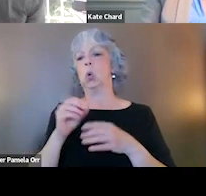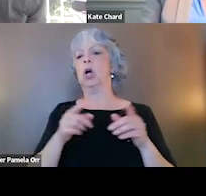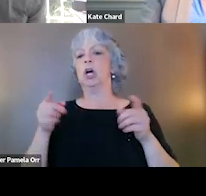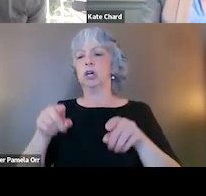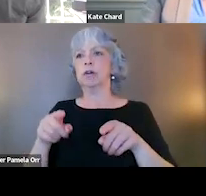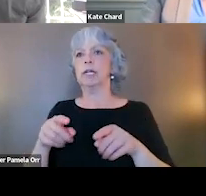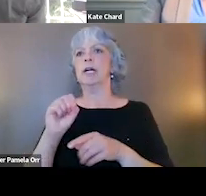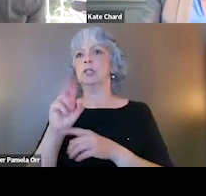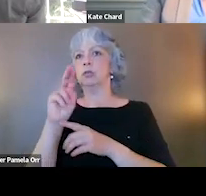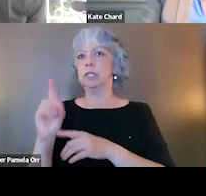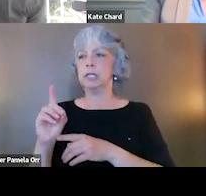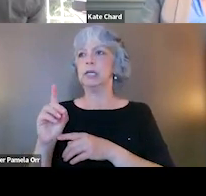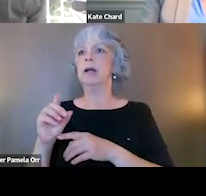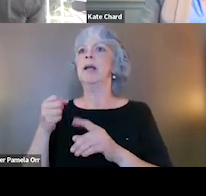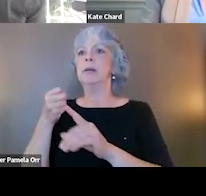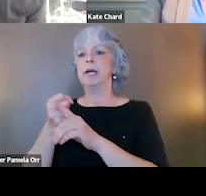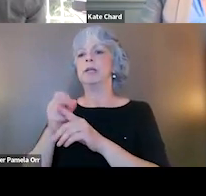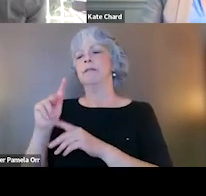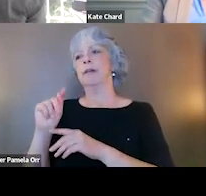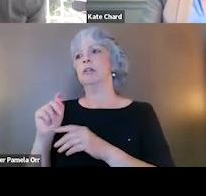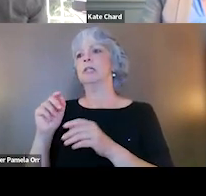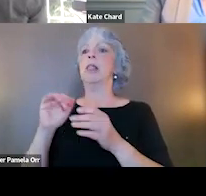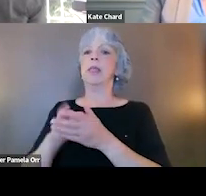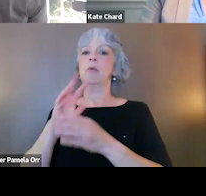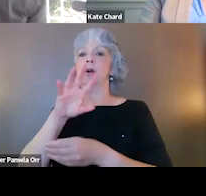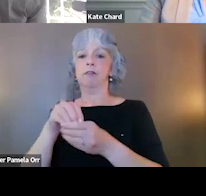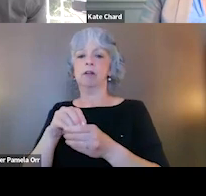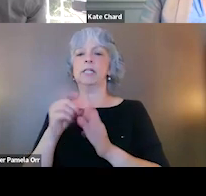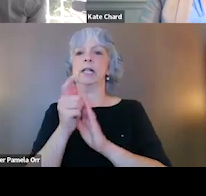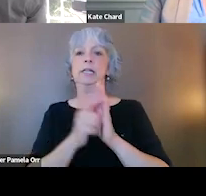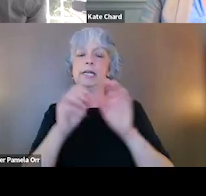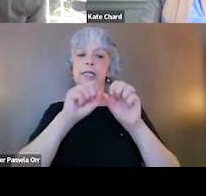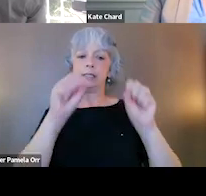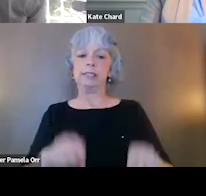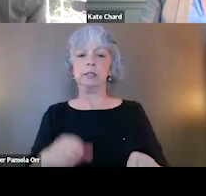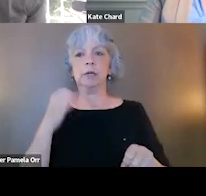had an impact on veterans who had legal involvement about whether or not they received PTSD treatment.